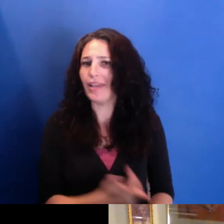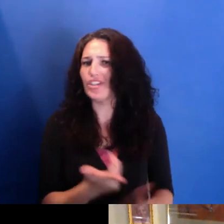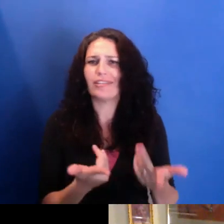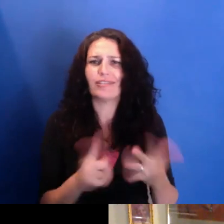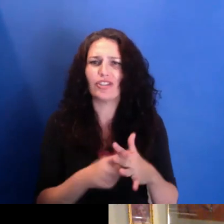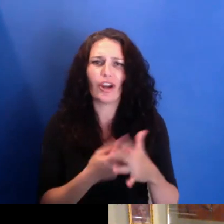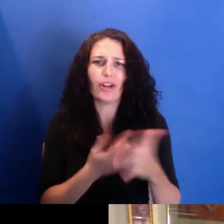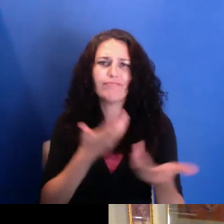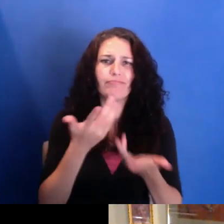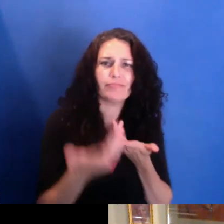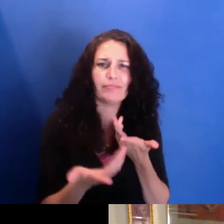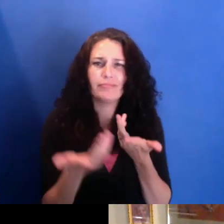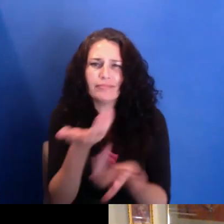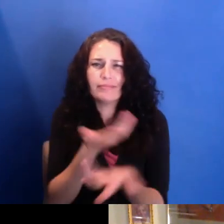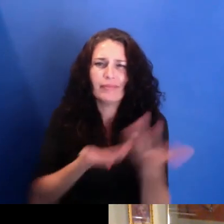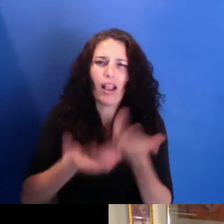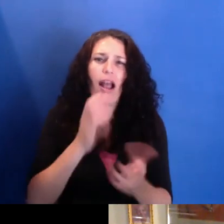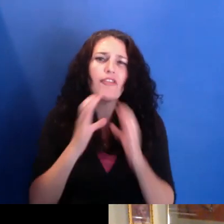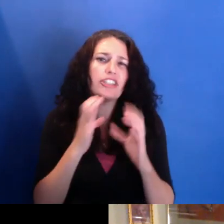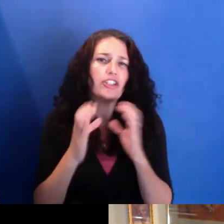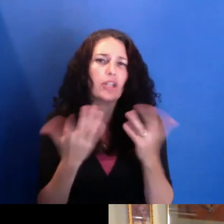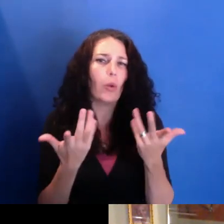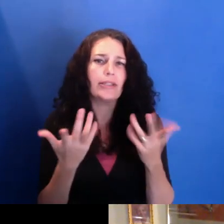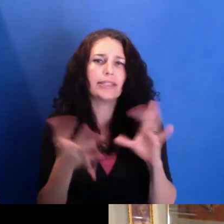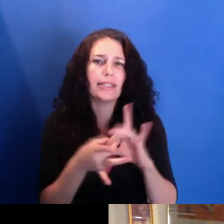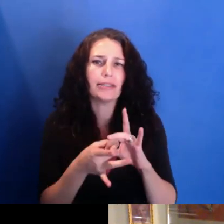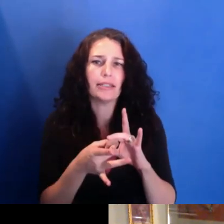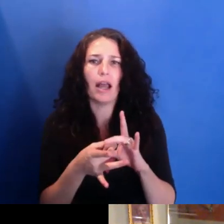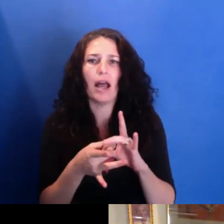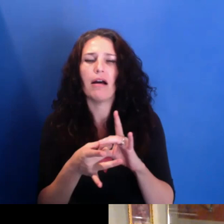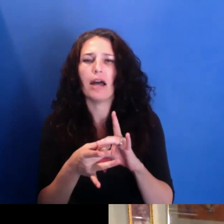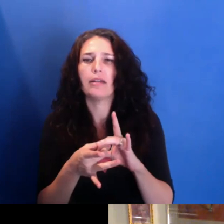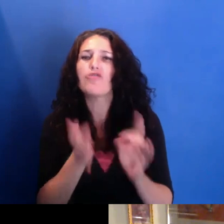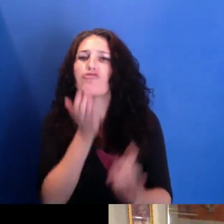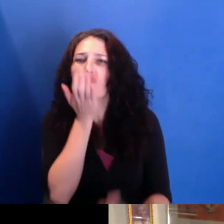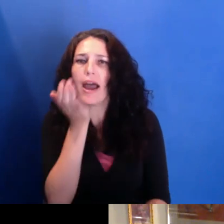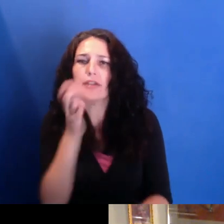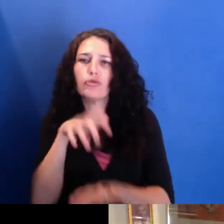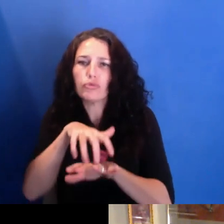is happening here on a grassroots political social level. So that's the last the initial idea.